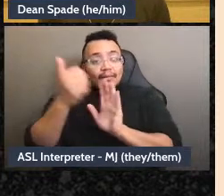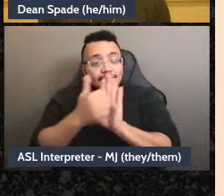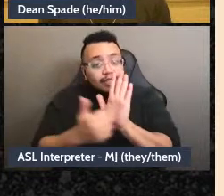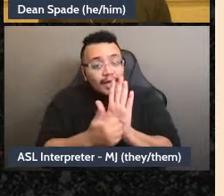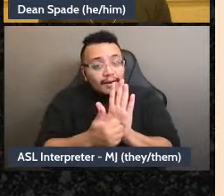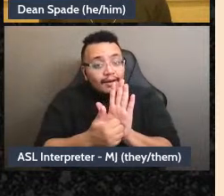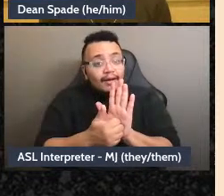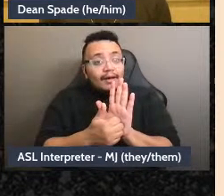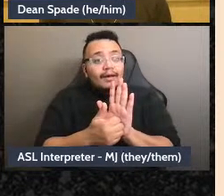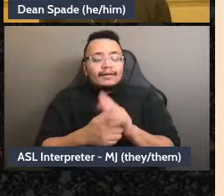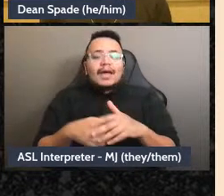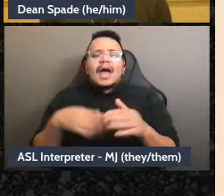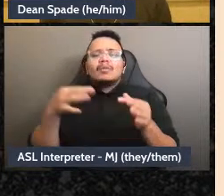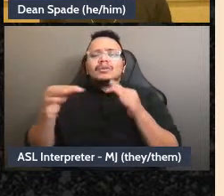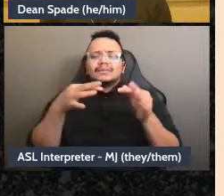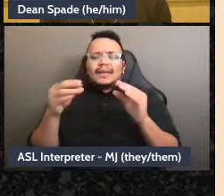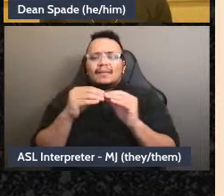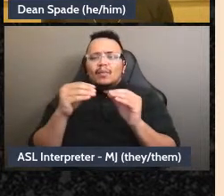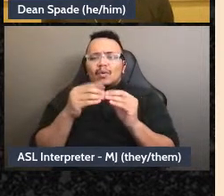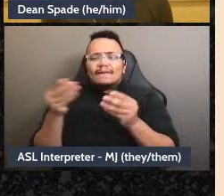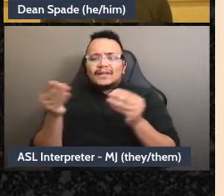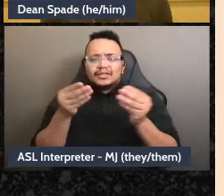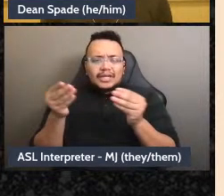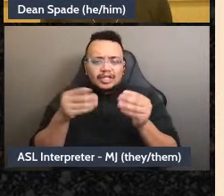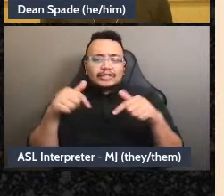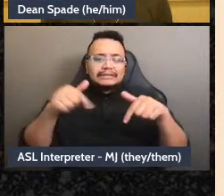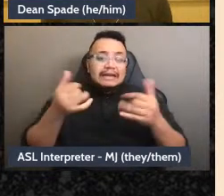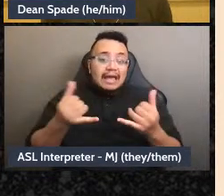going to talk about facilitation a bit here and also give you guys a bunch of resources.